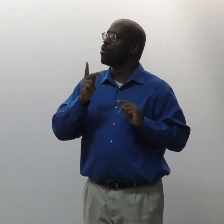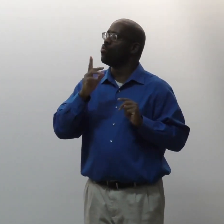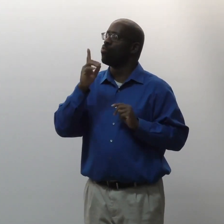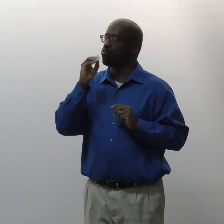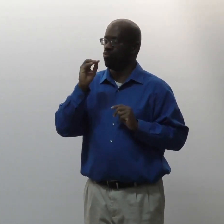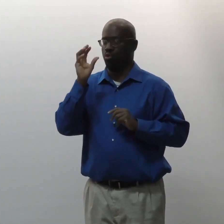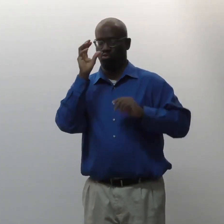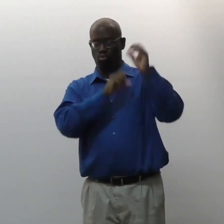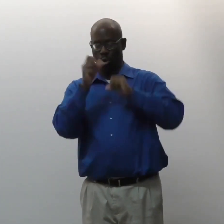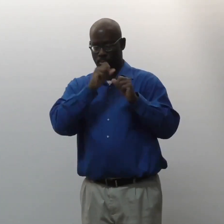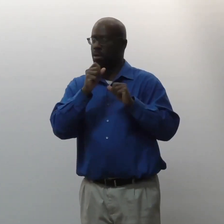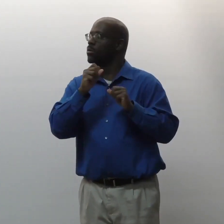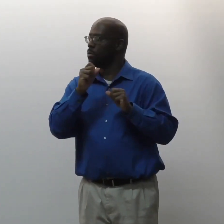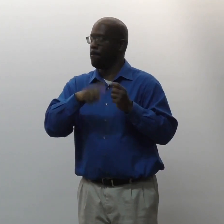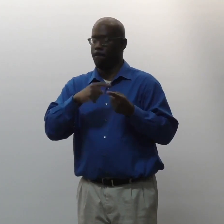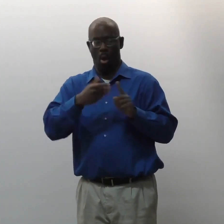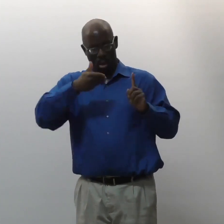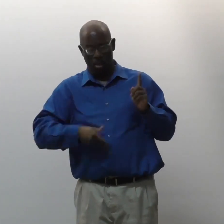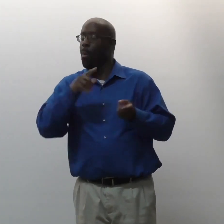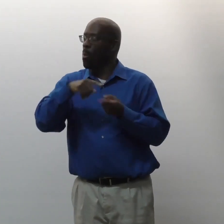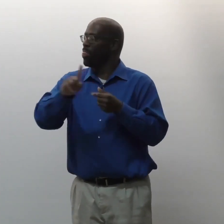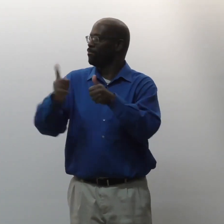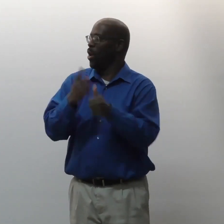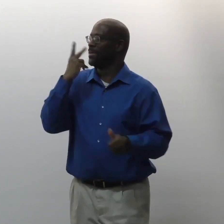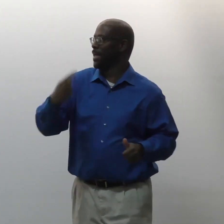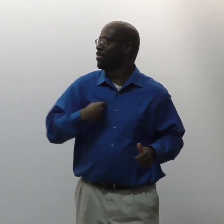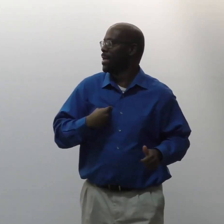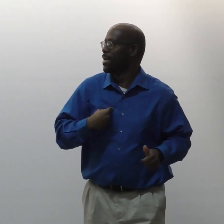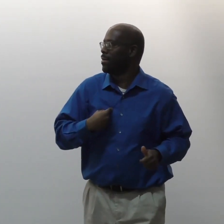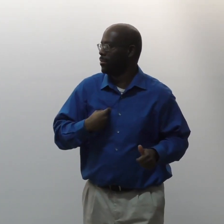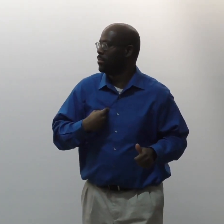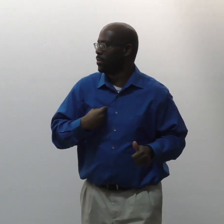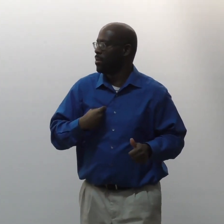Oftentimes people make assumptions when they first see me.